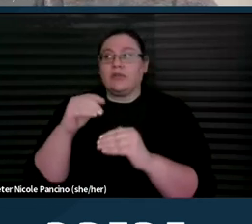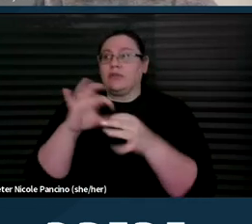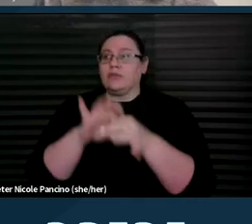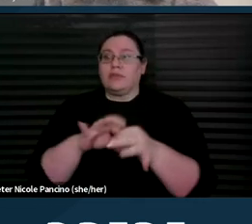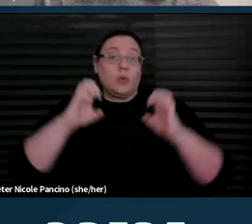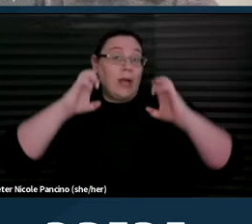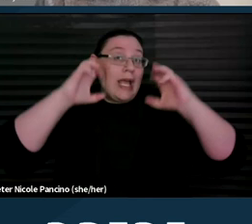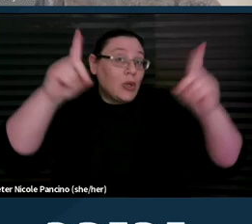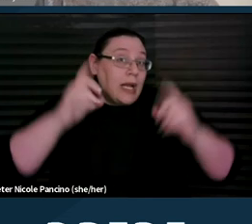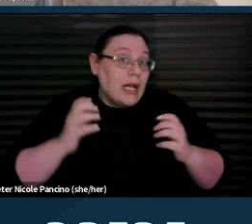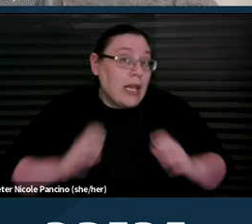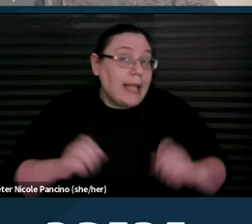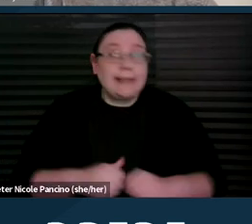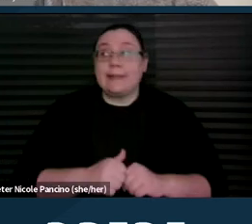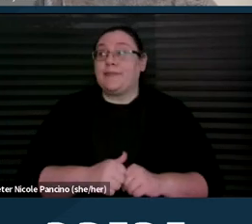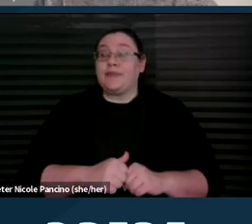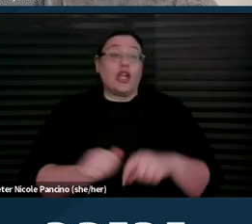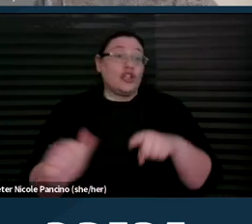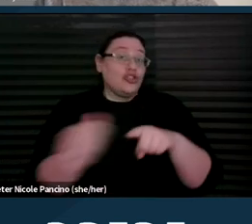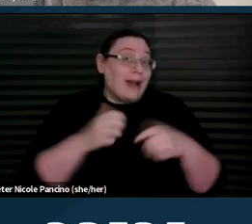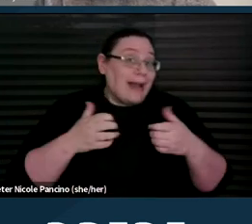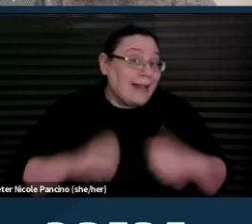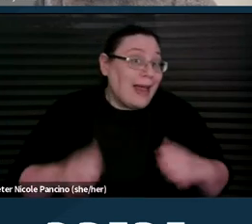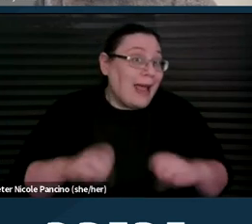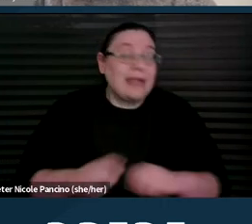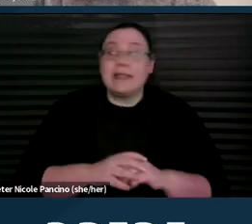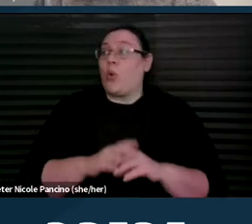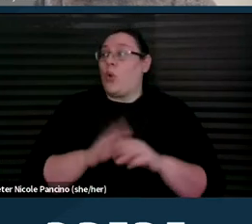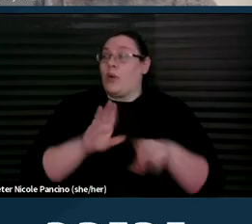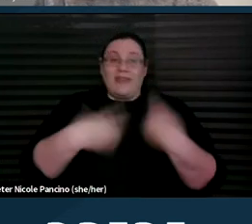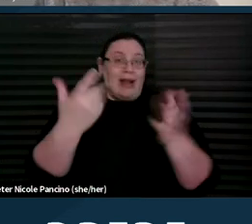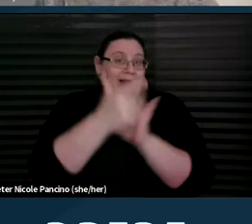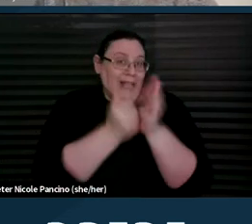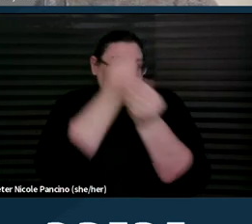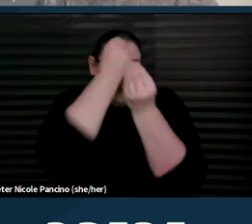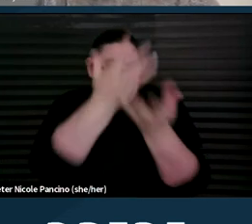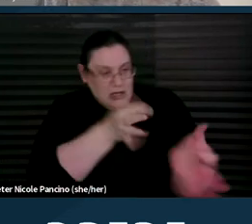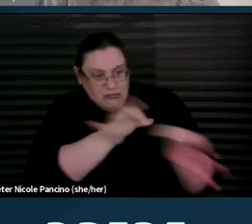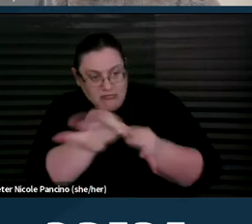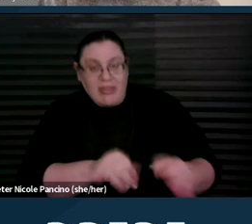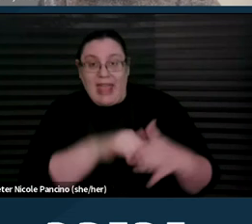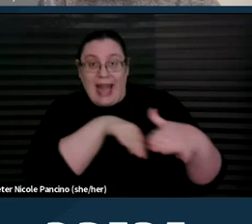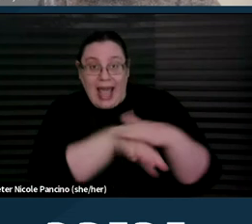training them, or providing legal information concerning this access or even referring them to someone